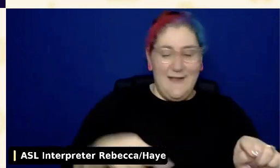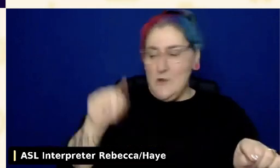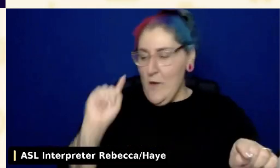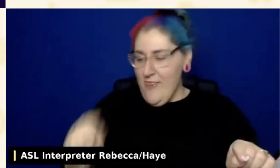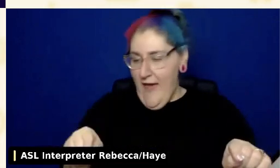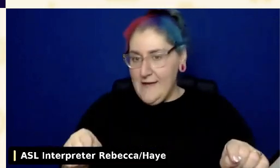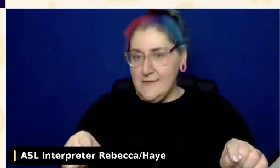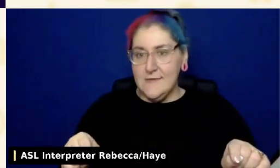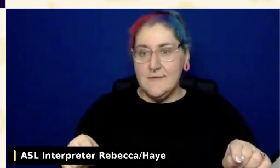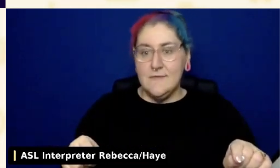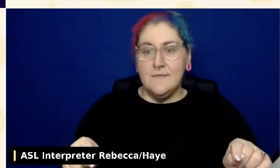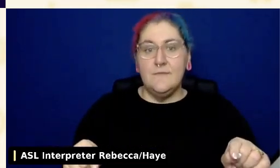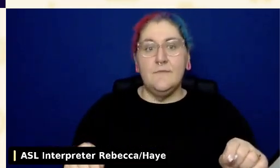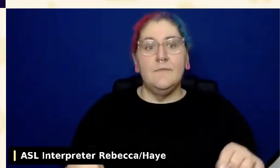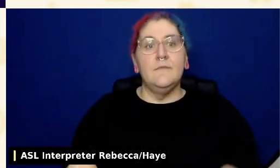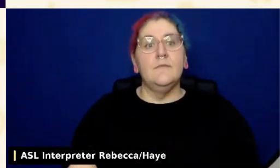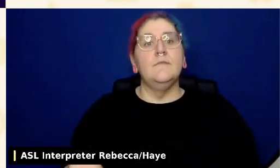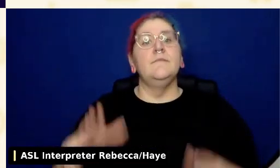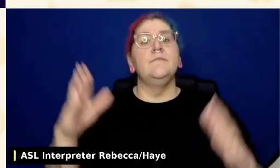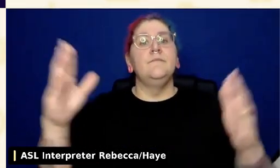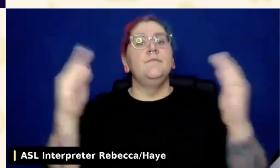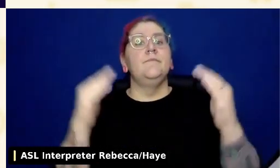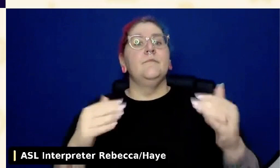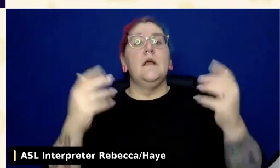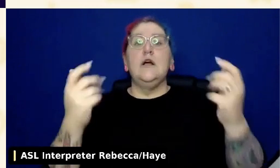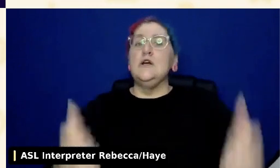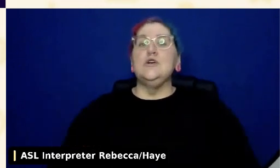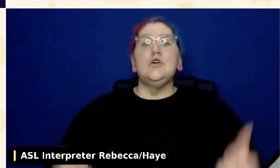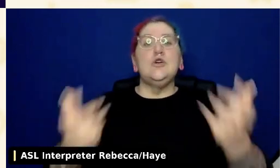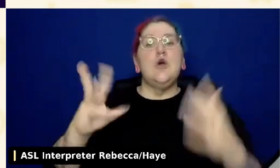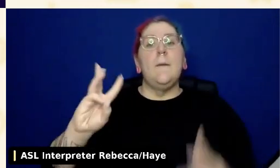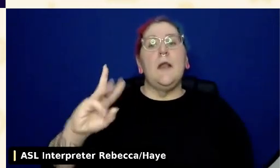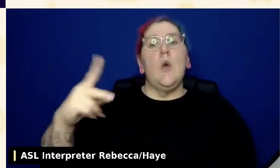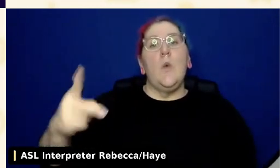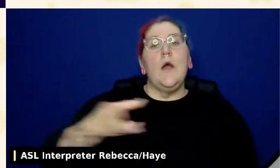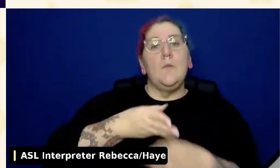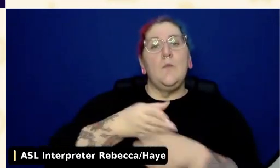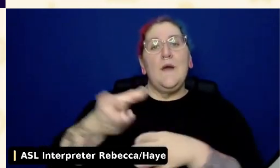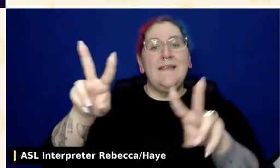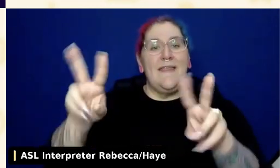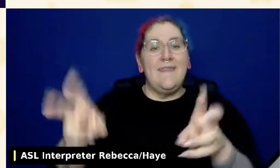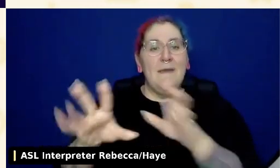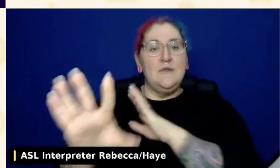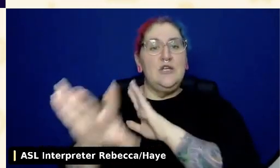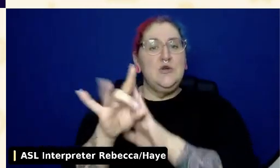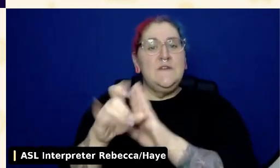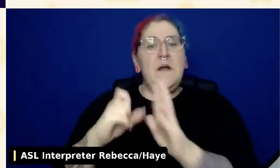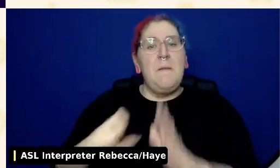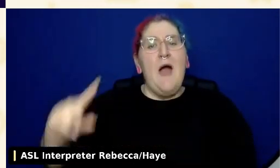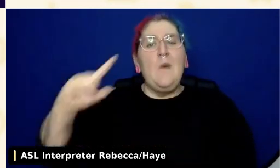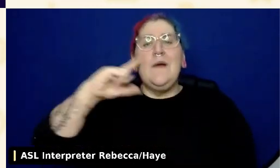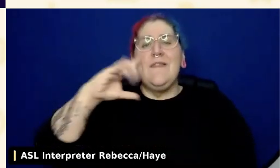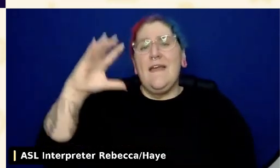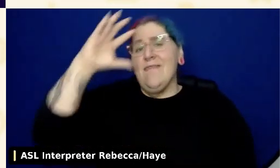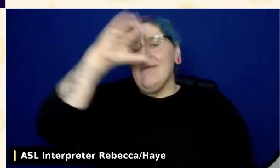And Arnetia asks, there are so many WordPress themes to choose from, and I would assume that some are built with accessibility in mind while others are not.